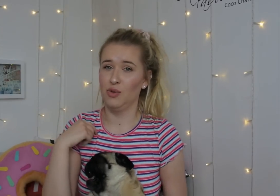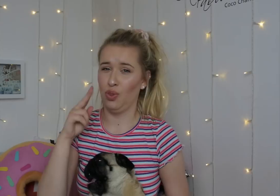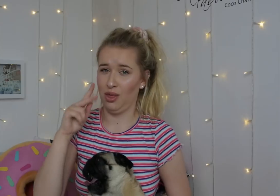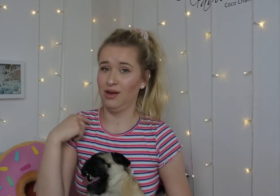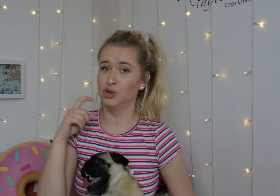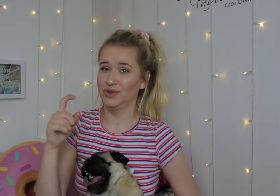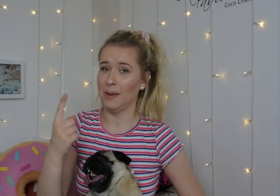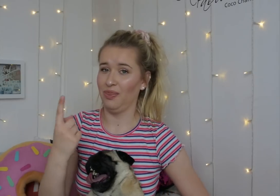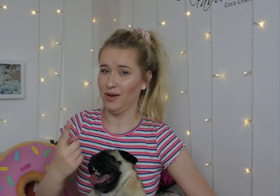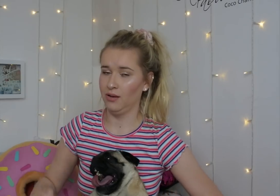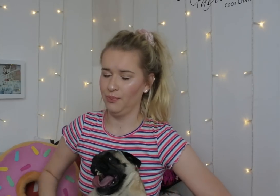I'm going to do the same thing.